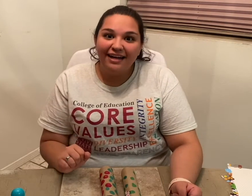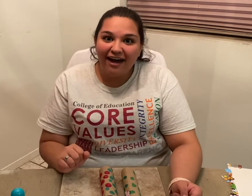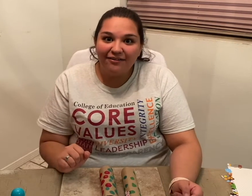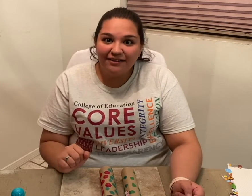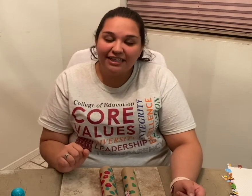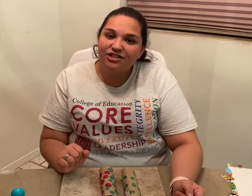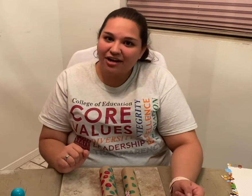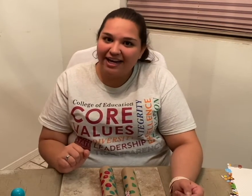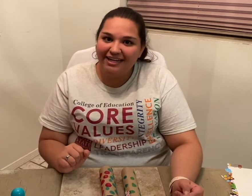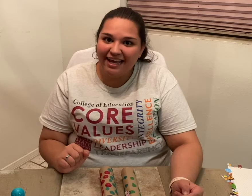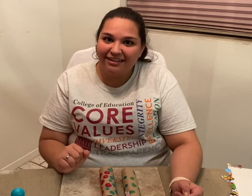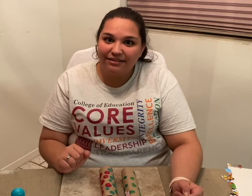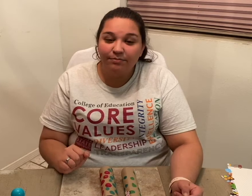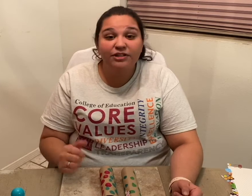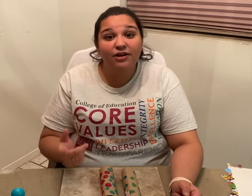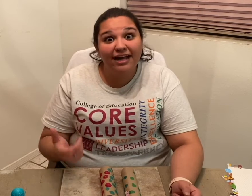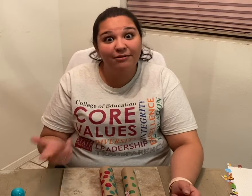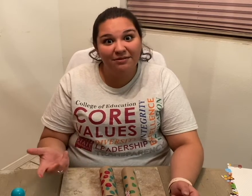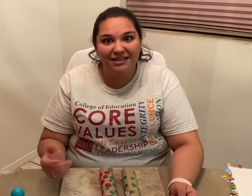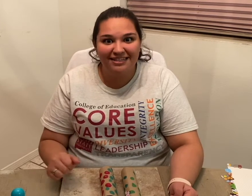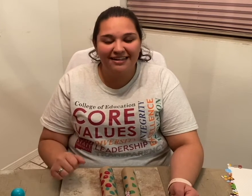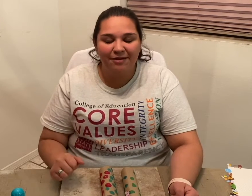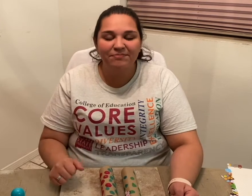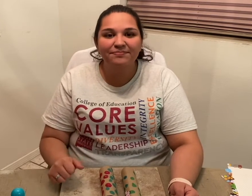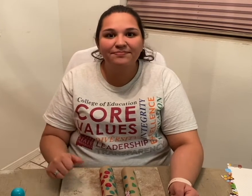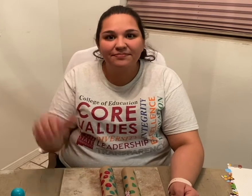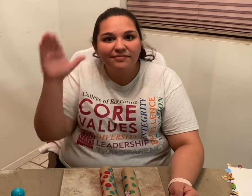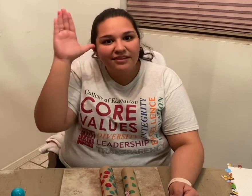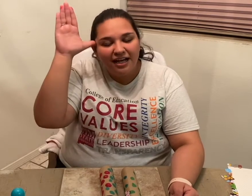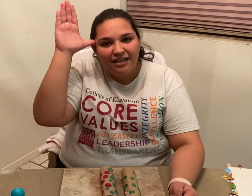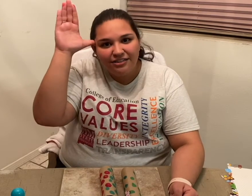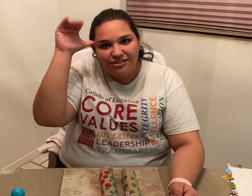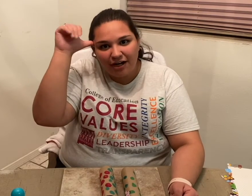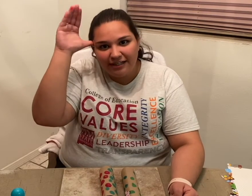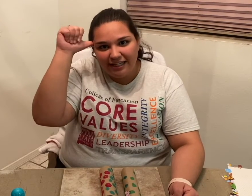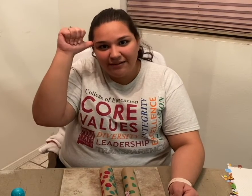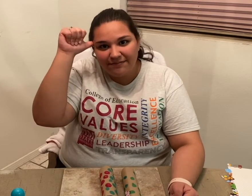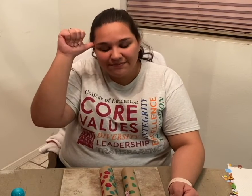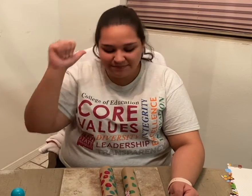let's try it again, but try it with me this time! Donkey (signs 'donkey').